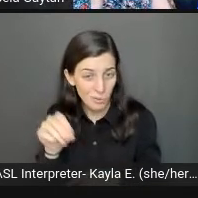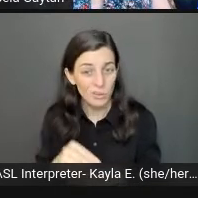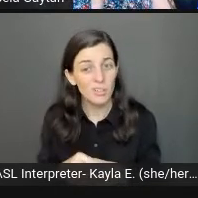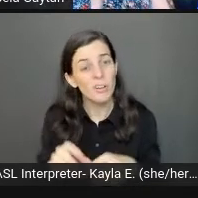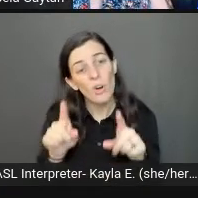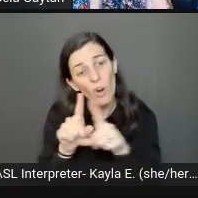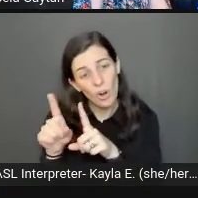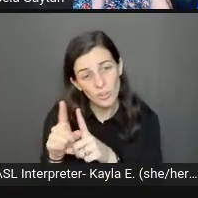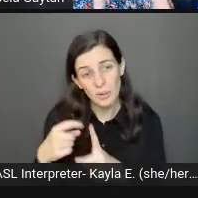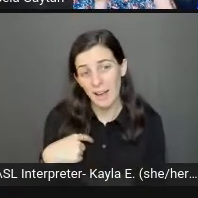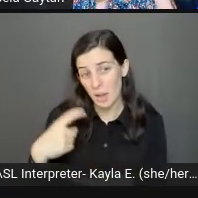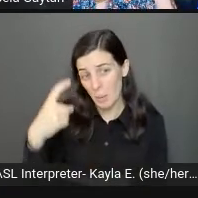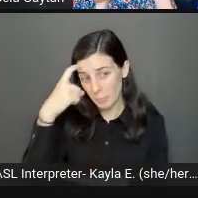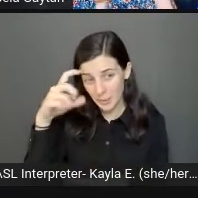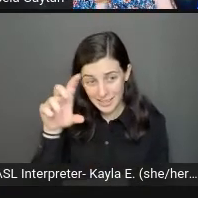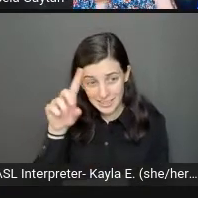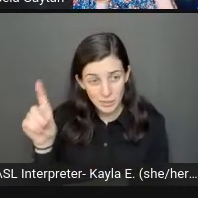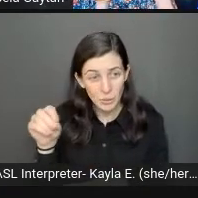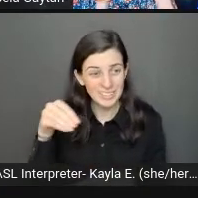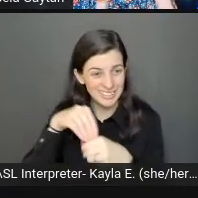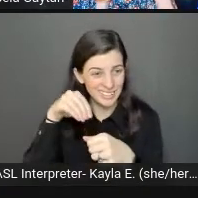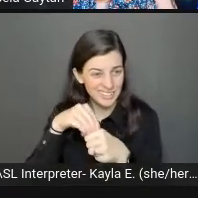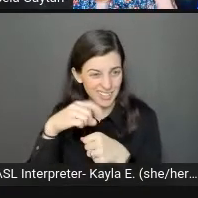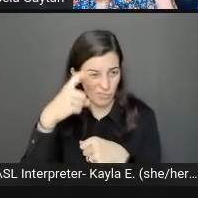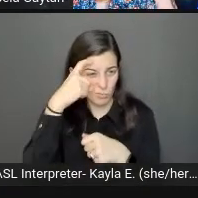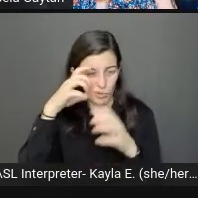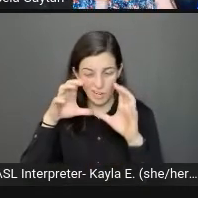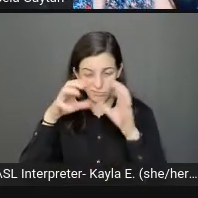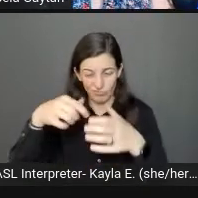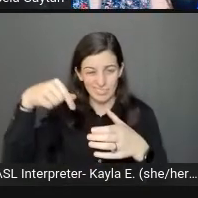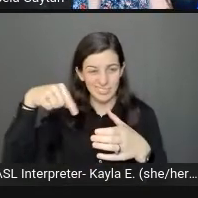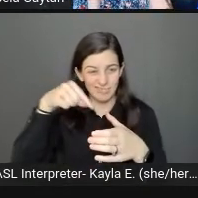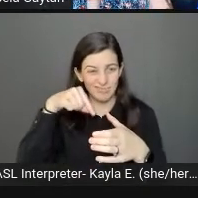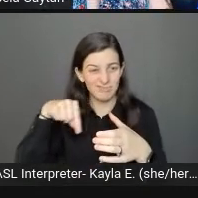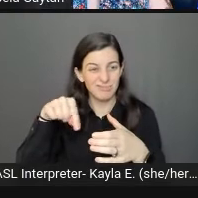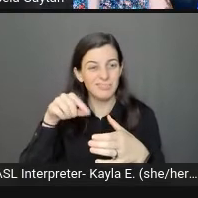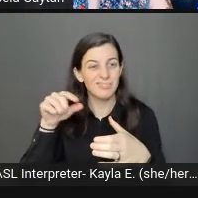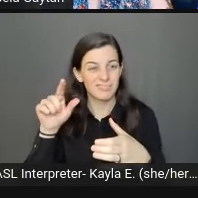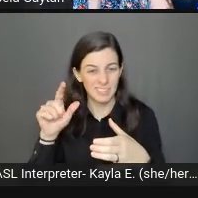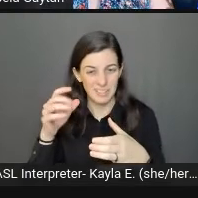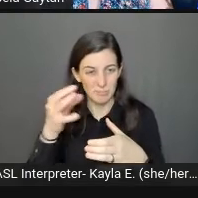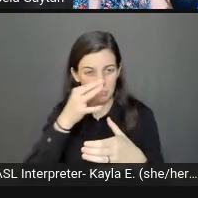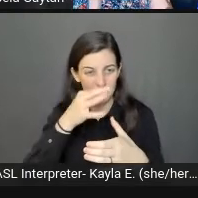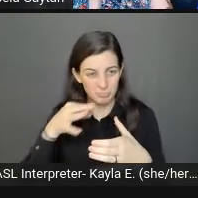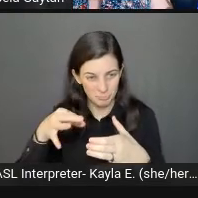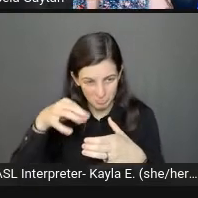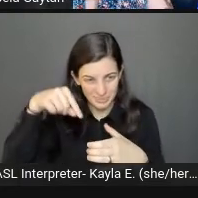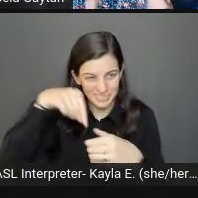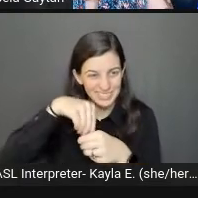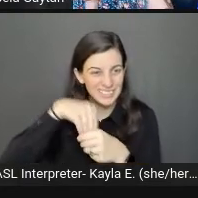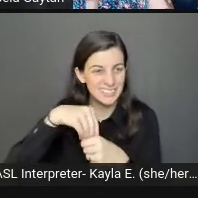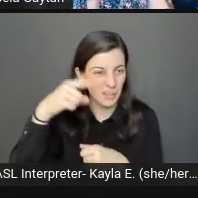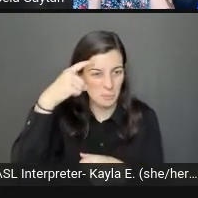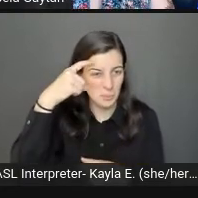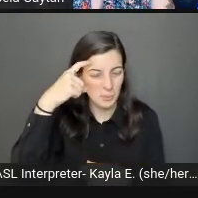I have multiple lesions in my brain and they do affect my cognitive abilities and my memory.